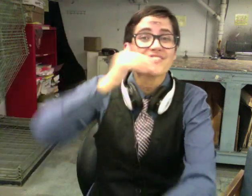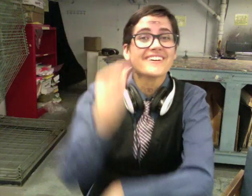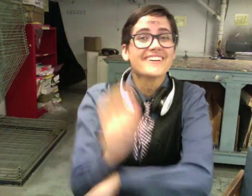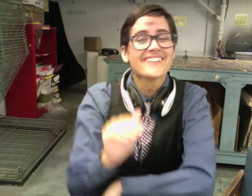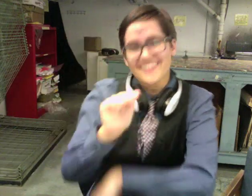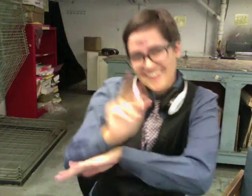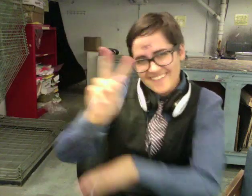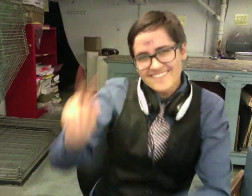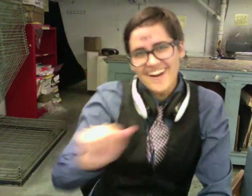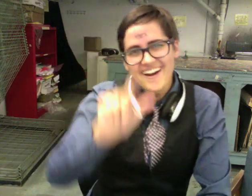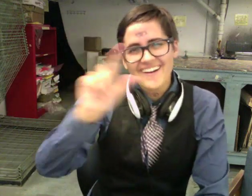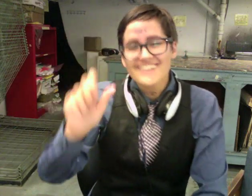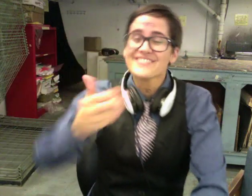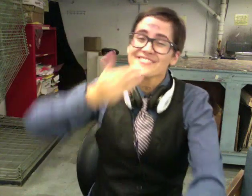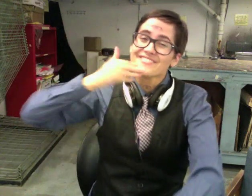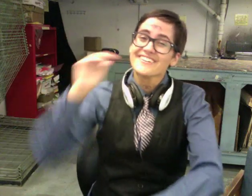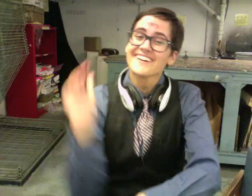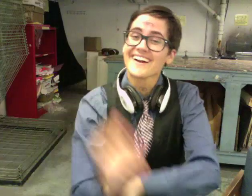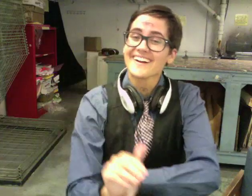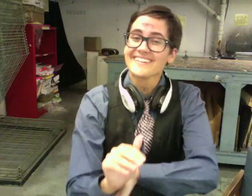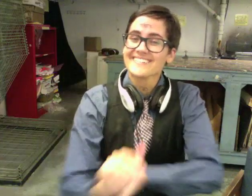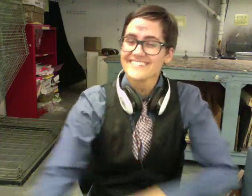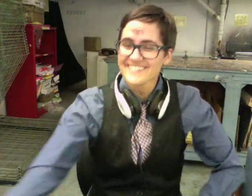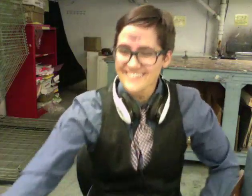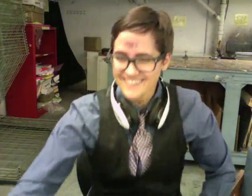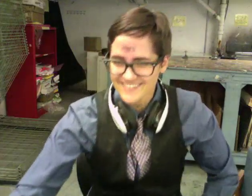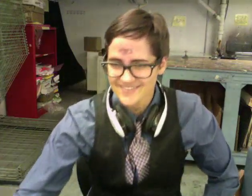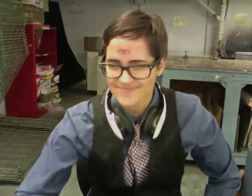...Goodnight, listeners. Goodnight.